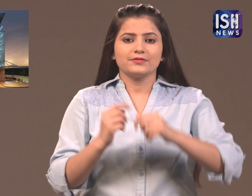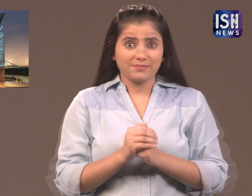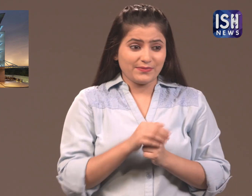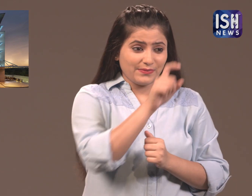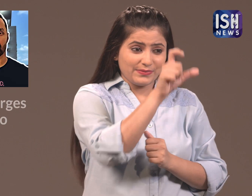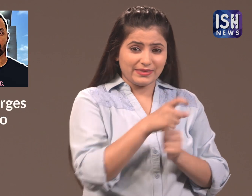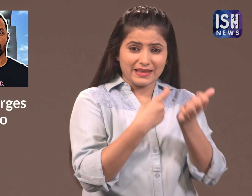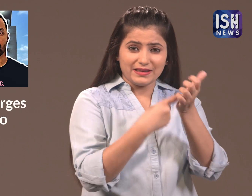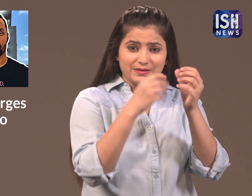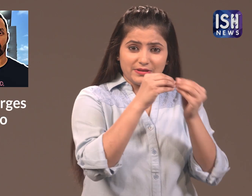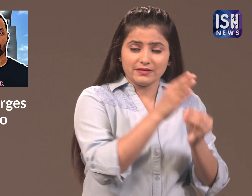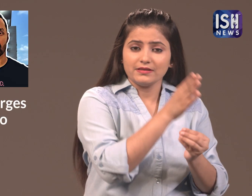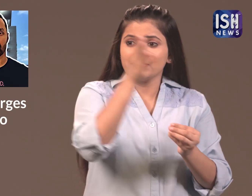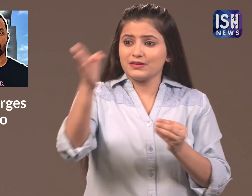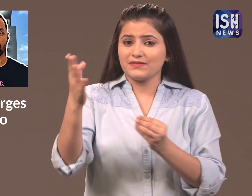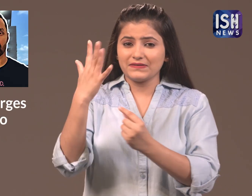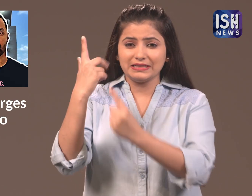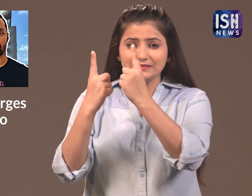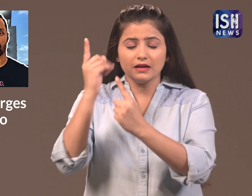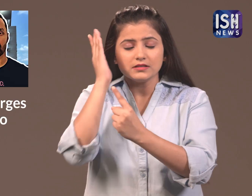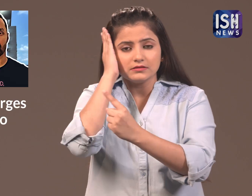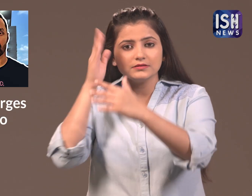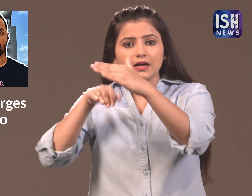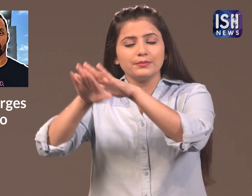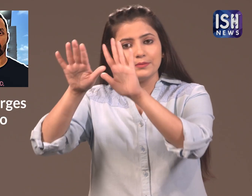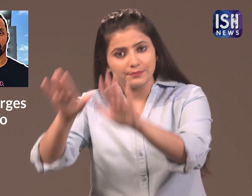Rahul was staying at this hotel.